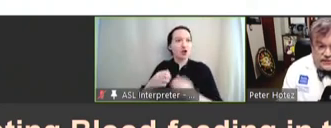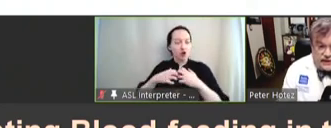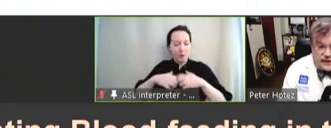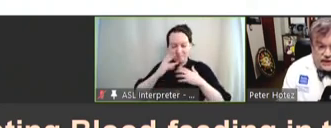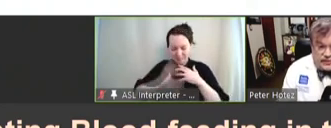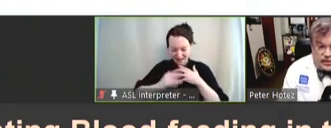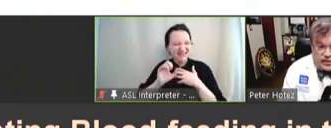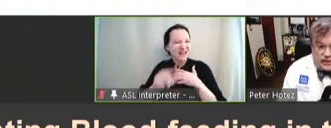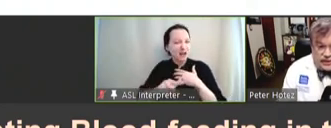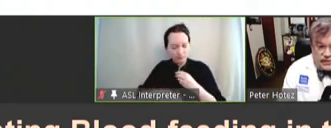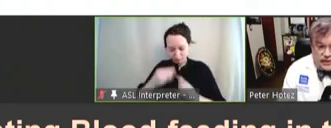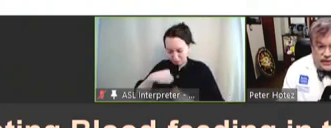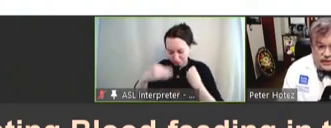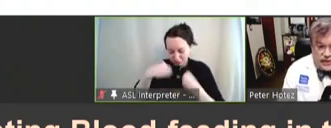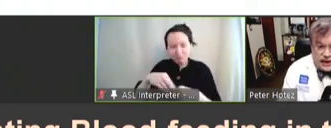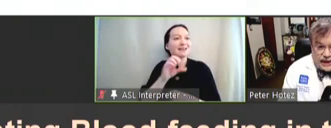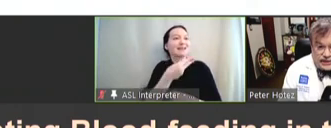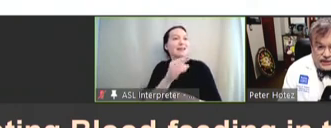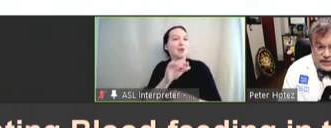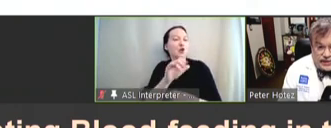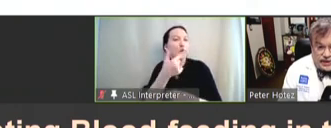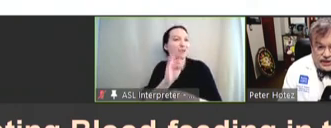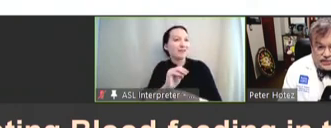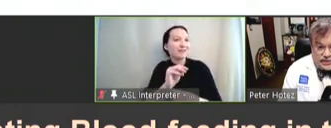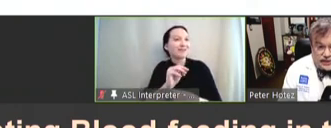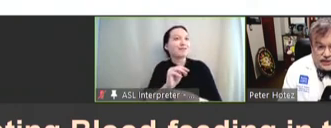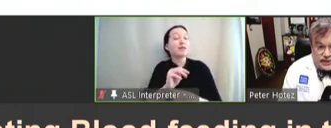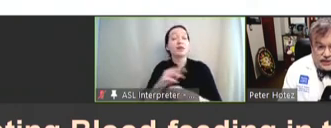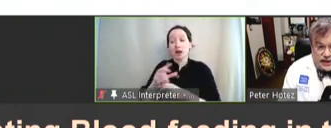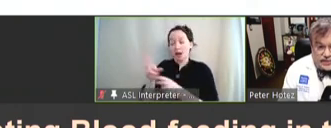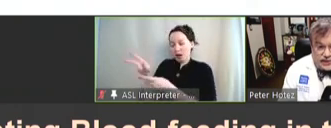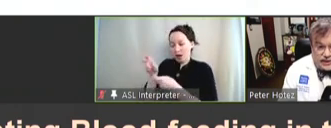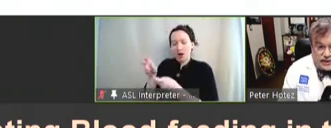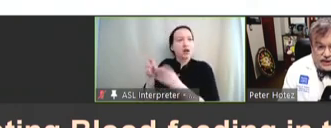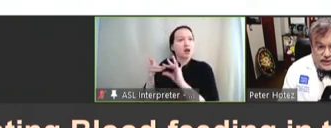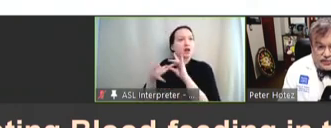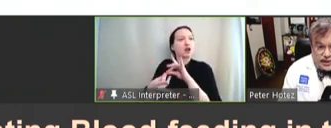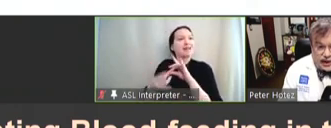feed on hemoglobin. And we can actually immunize with these enzymes and block